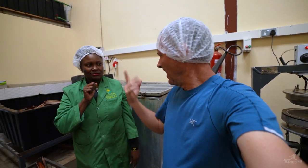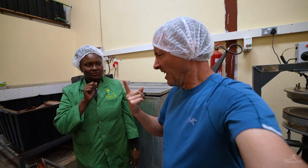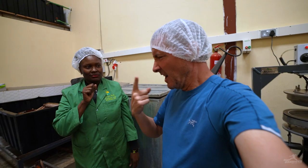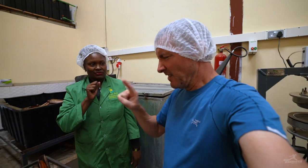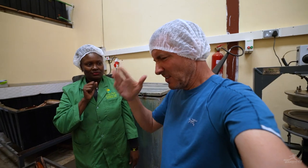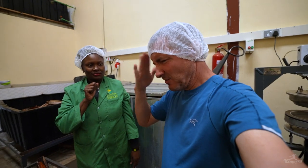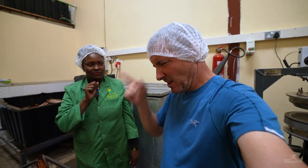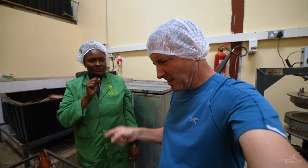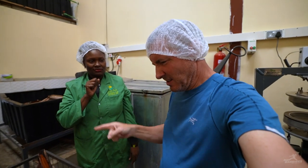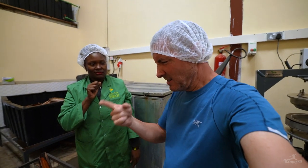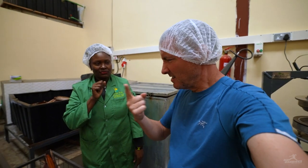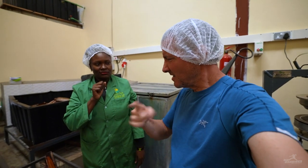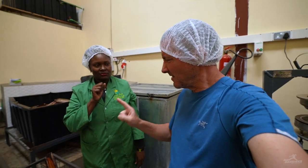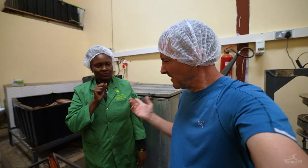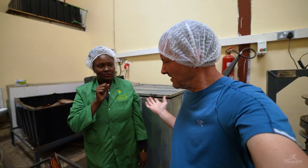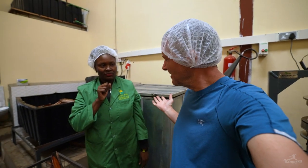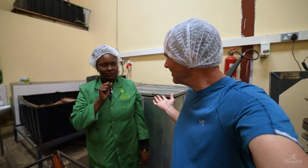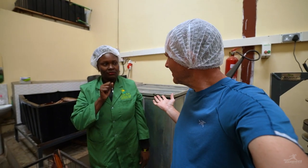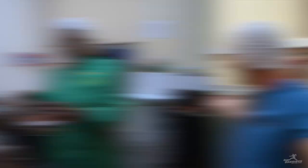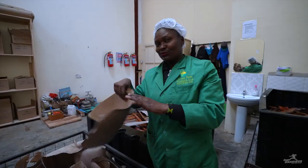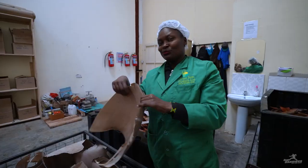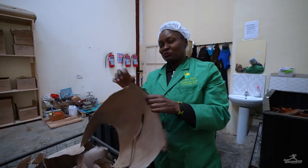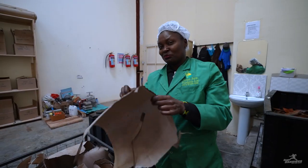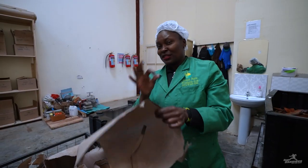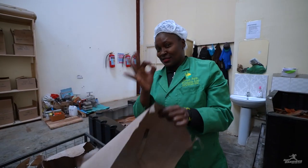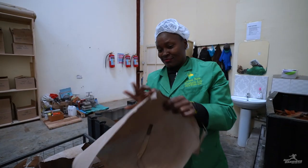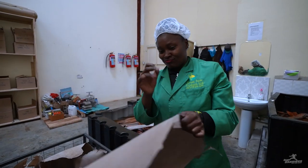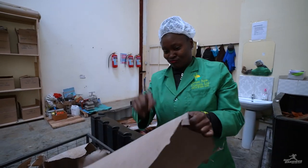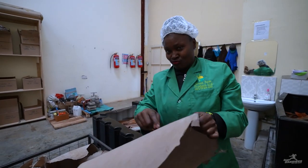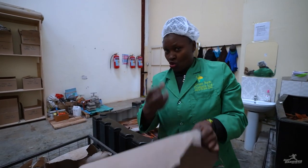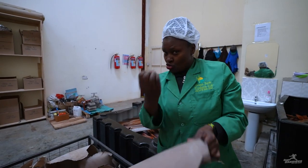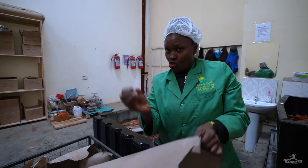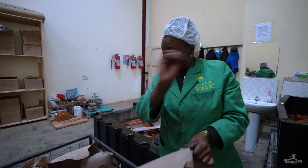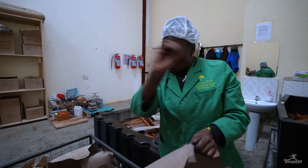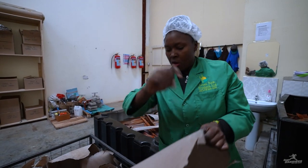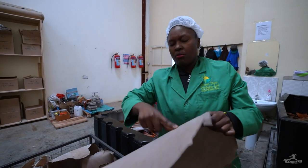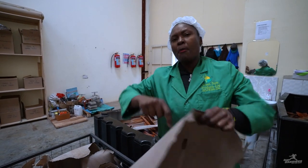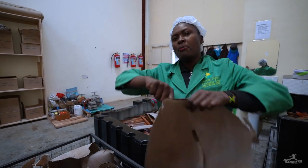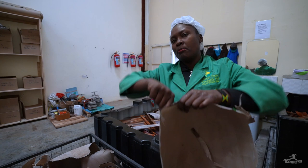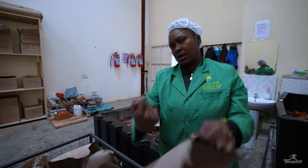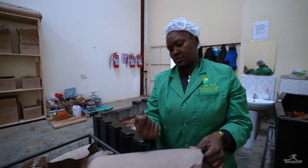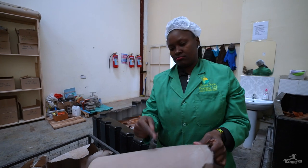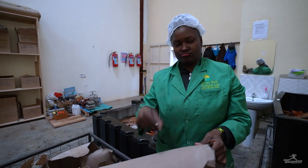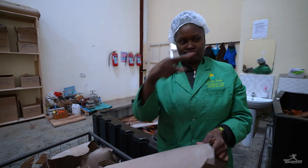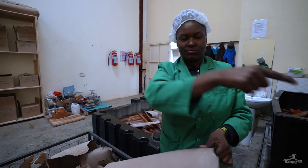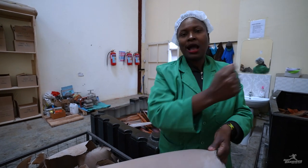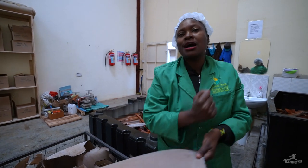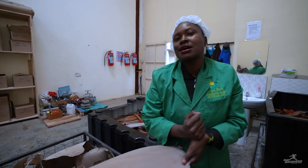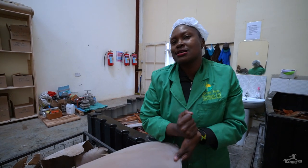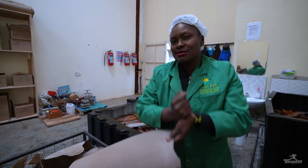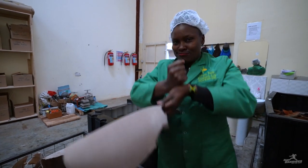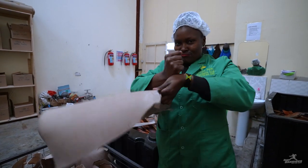Why are they treated differently? We don’t soak these but we break them up to make it easier